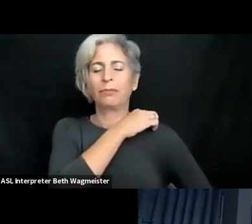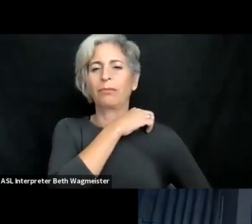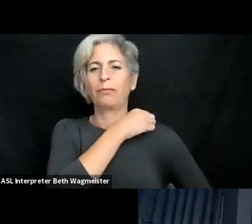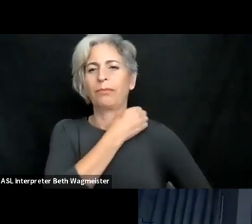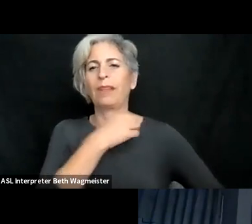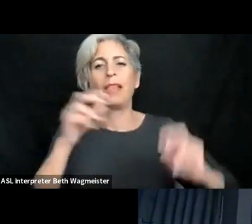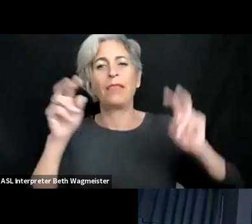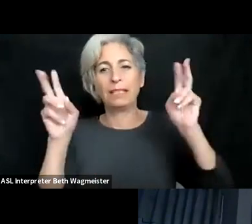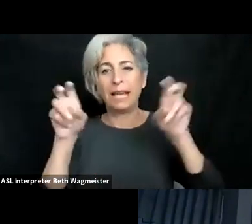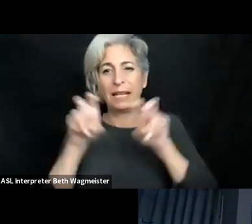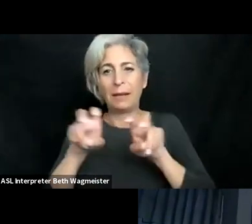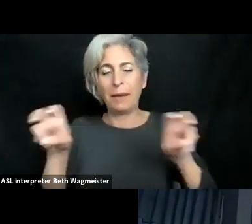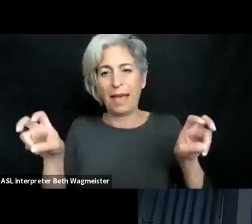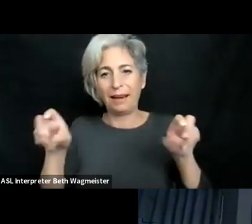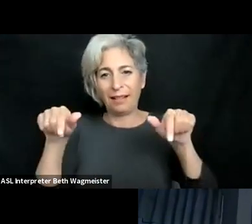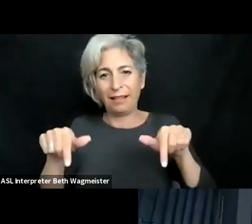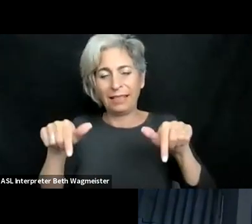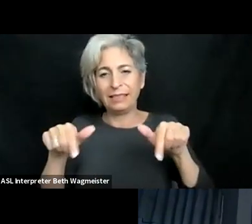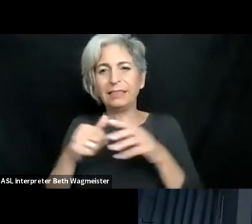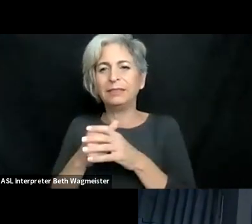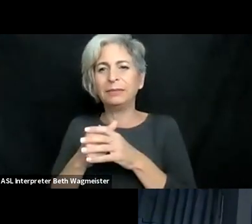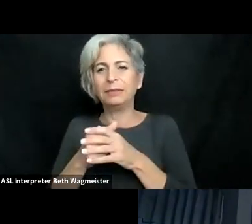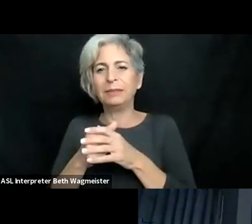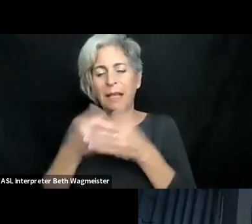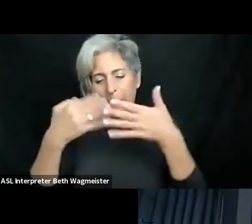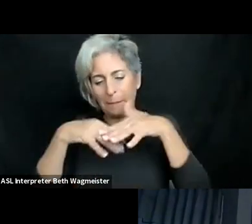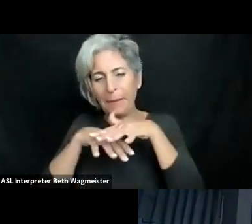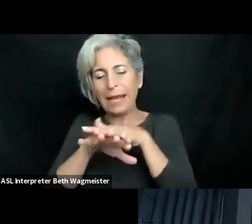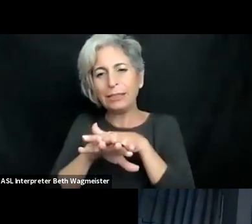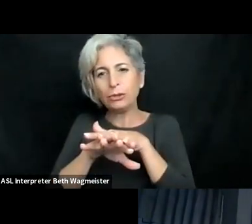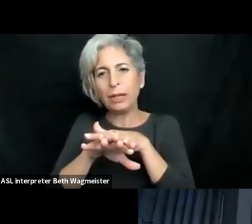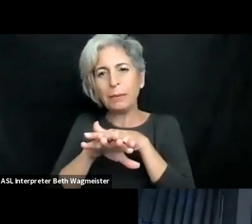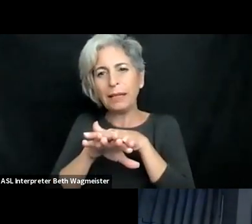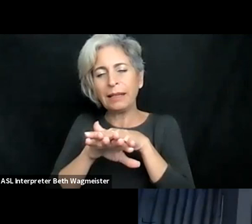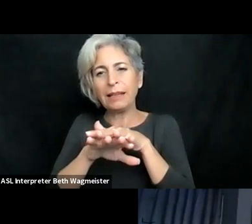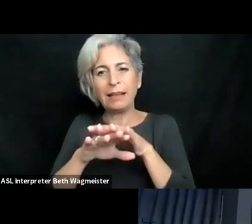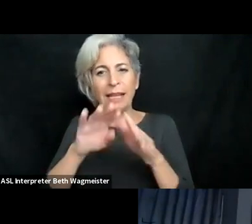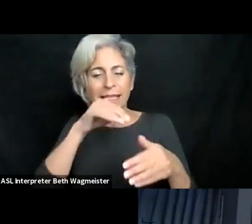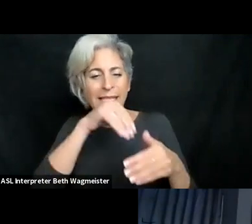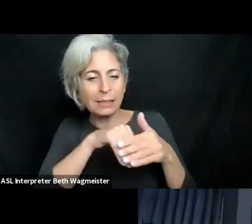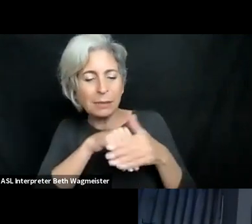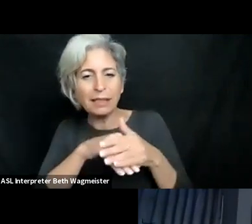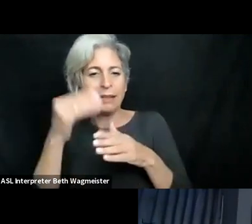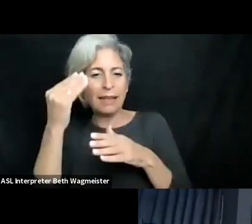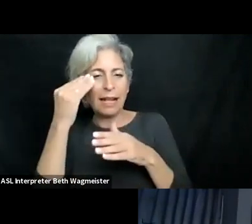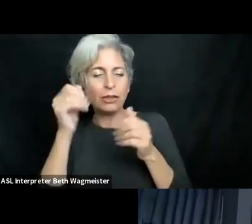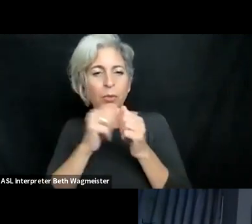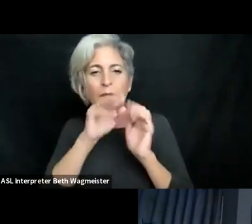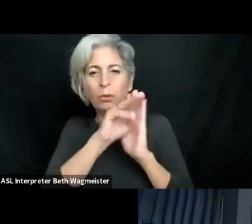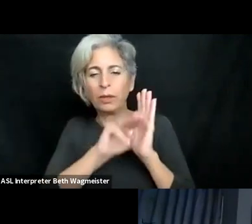And I will share its URL later on. Anyhow, the tightle of the panel,